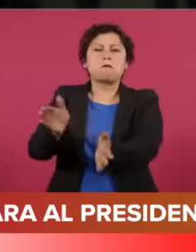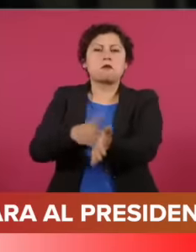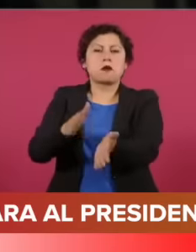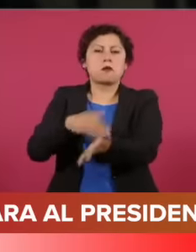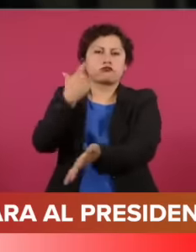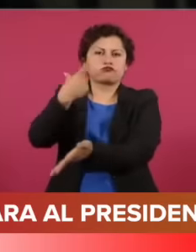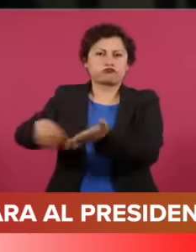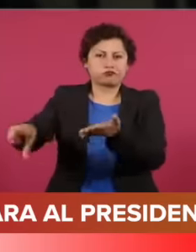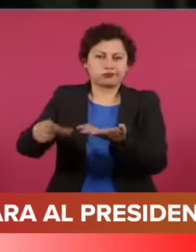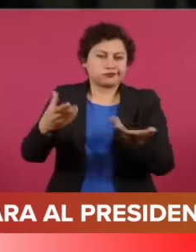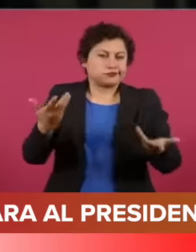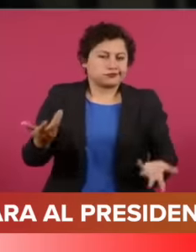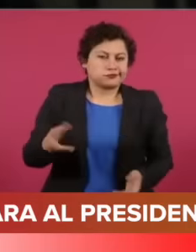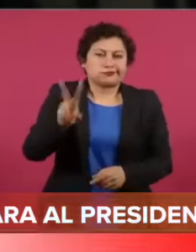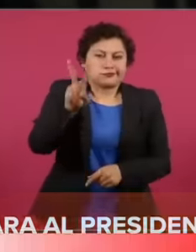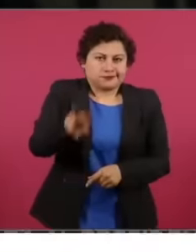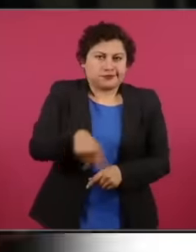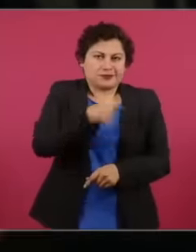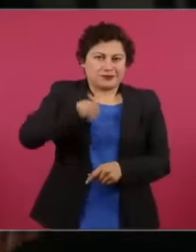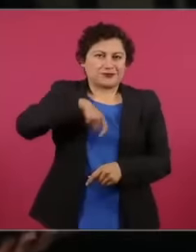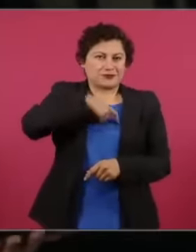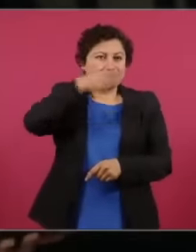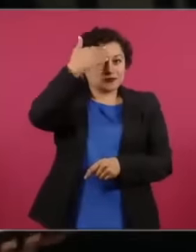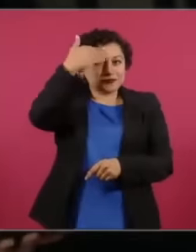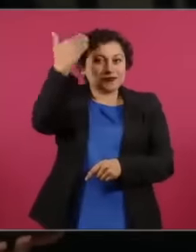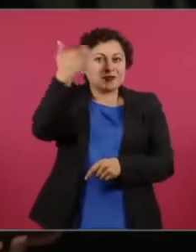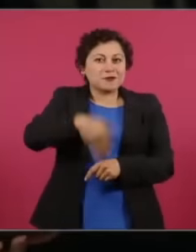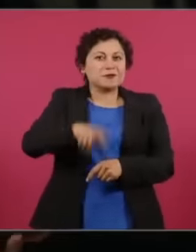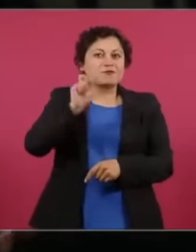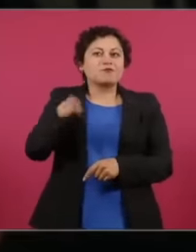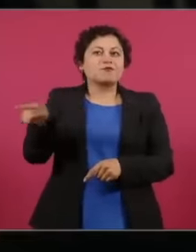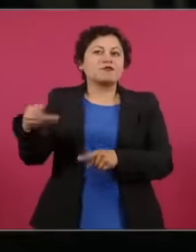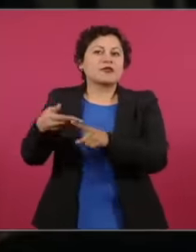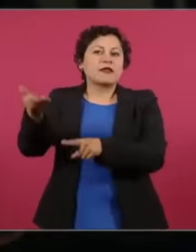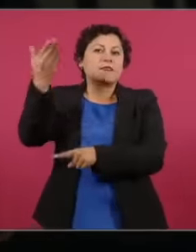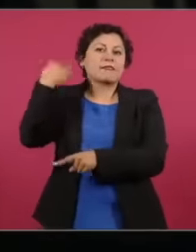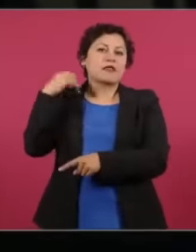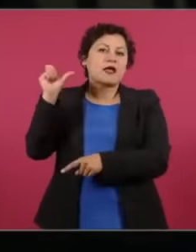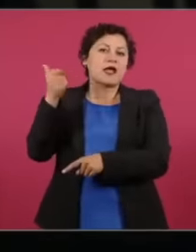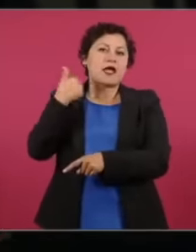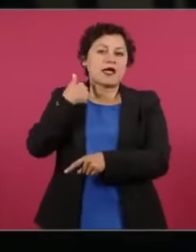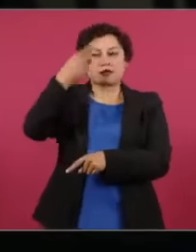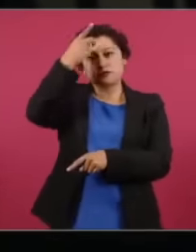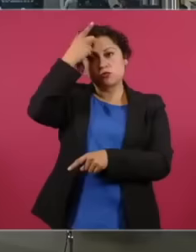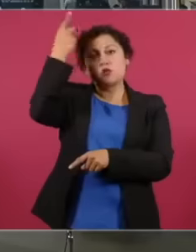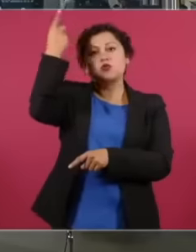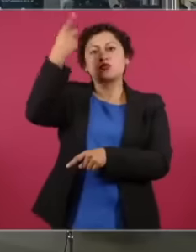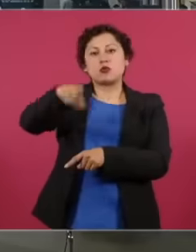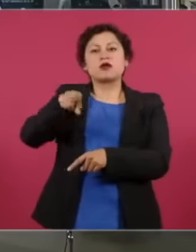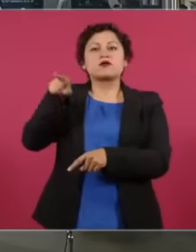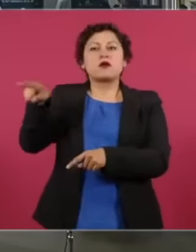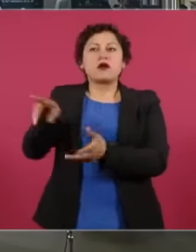in which for one person the previous owner could not pay a loan that she had, they took advantage of